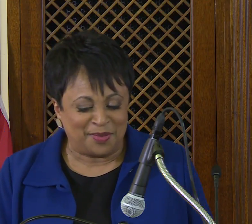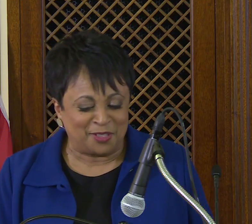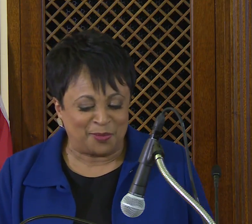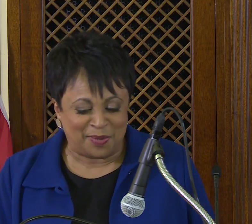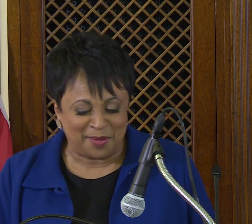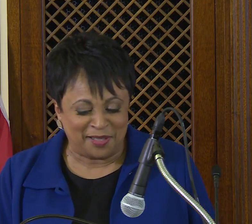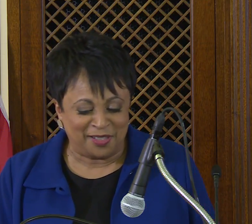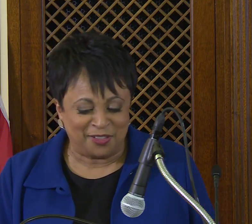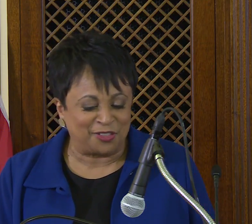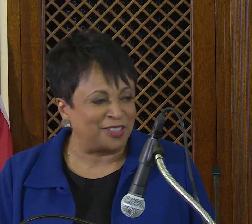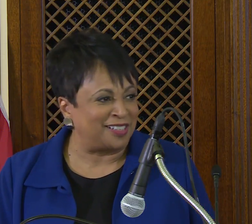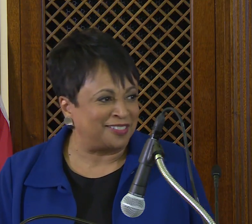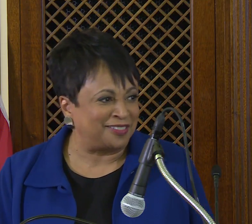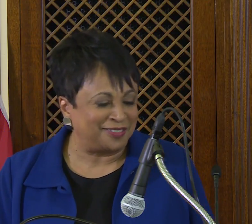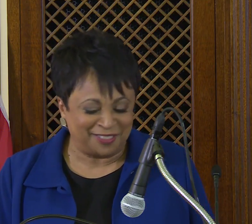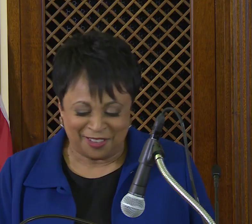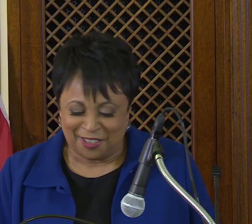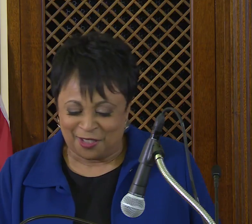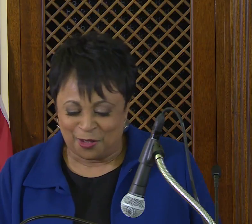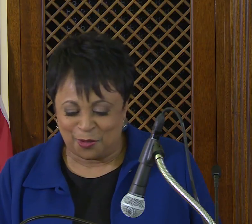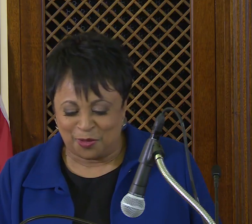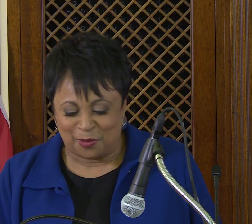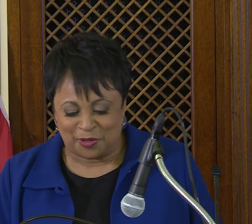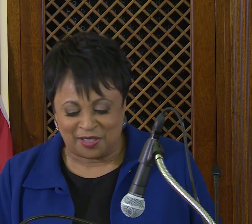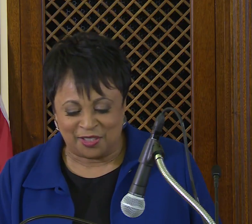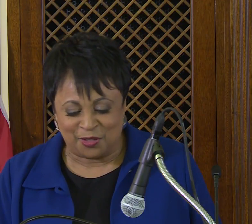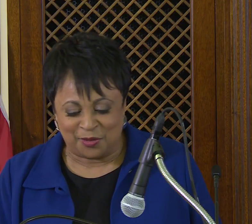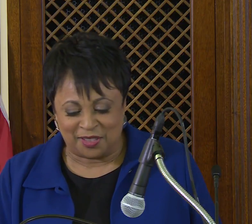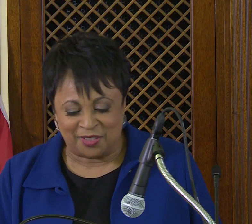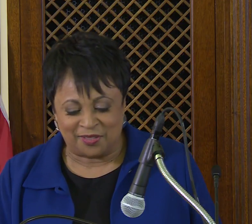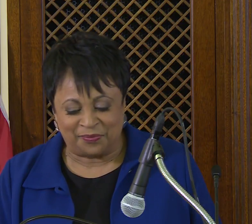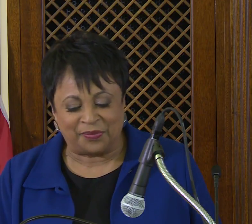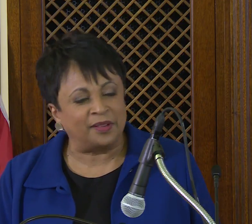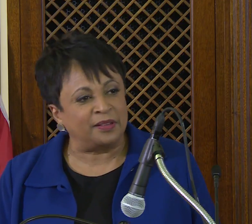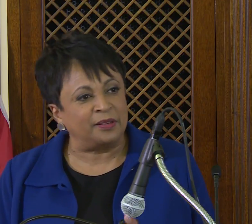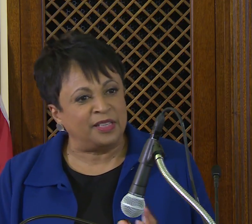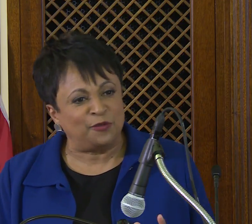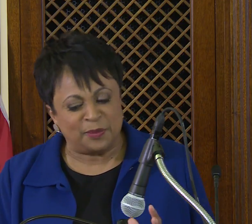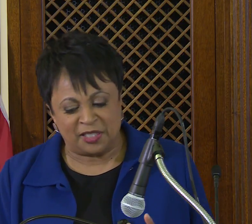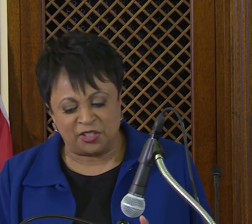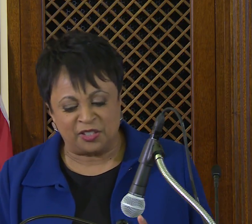Miss Bobbie Cordano, who will present to us information